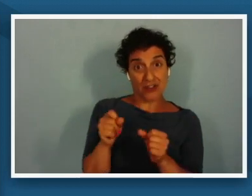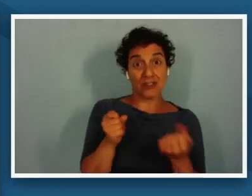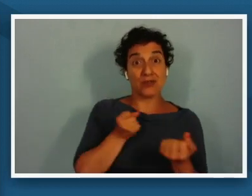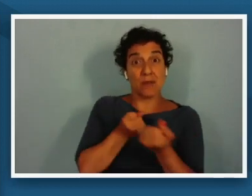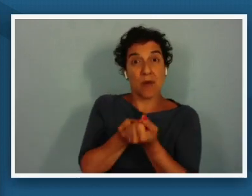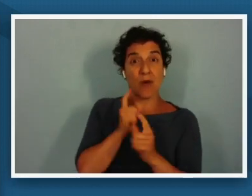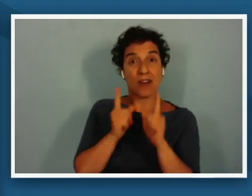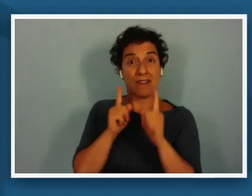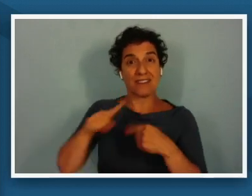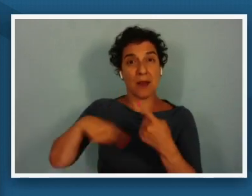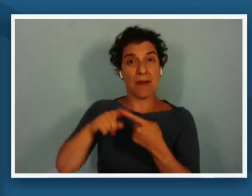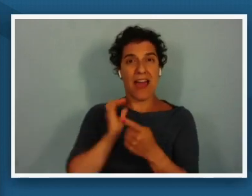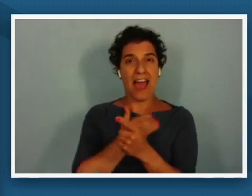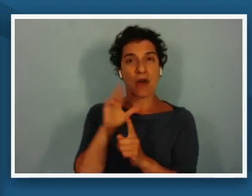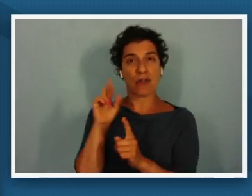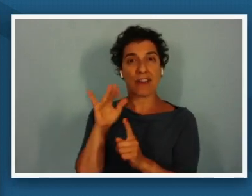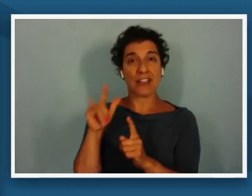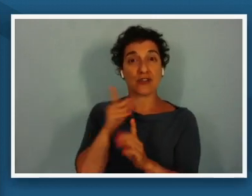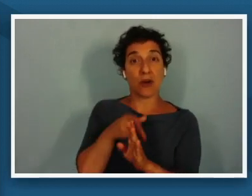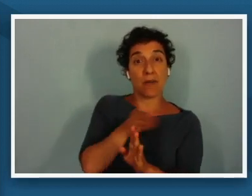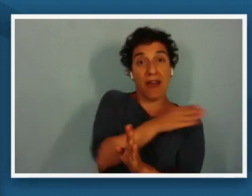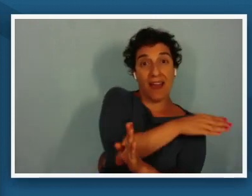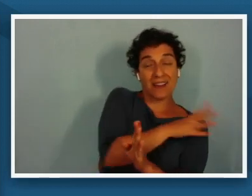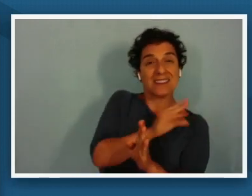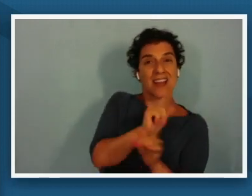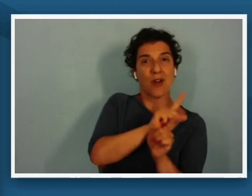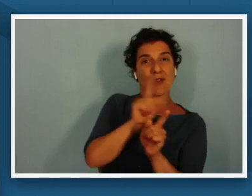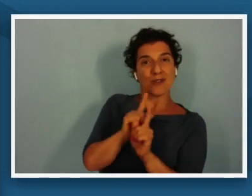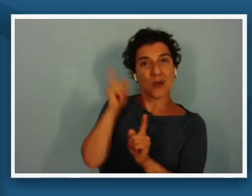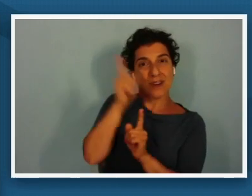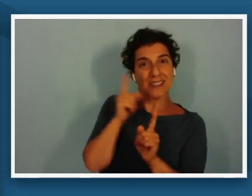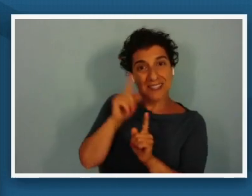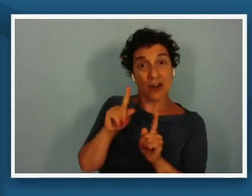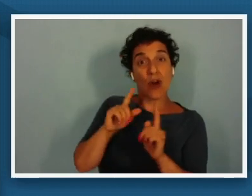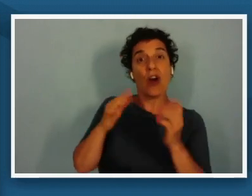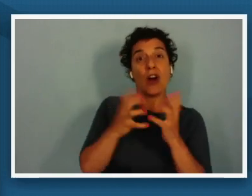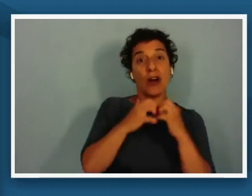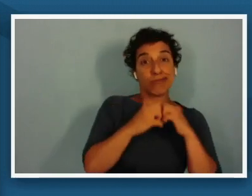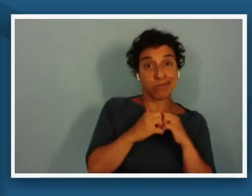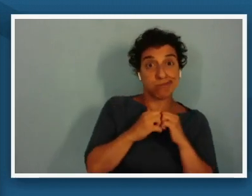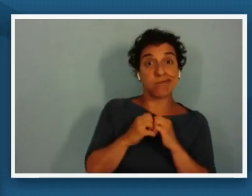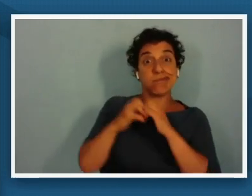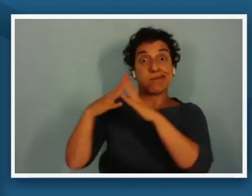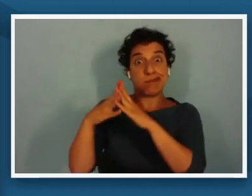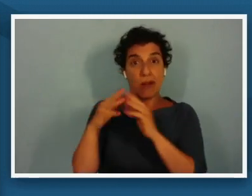past and consider the relevance of